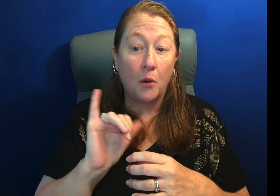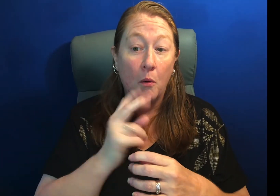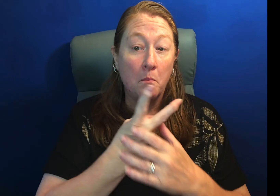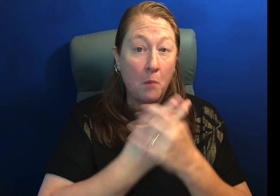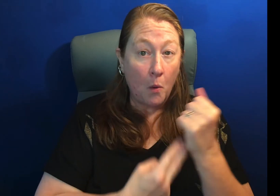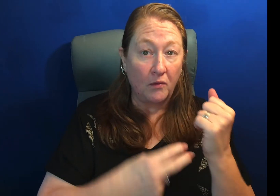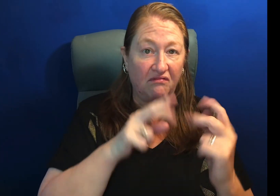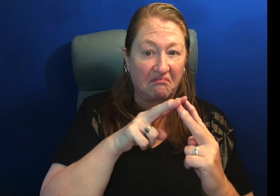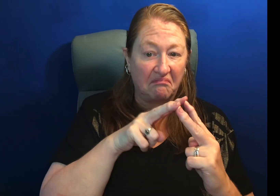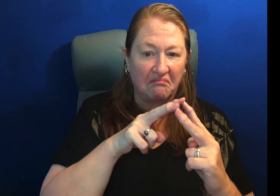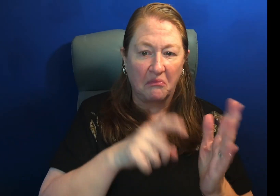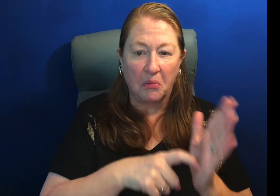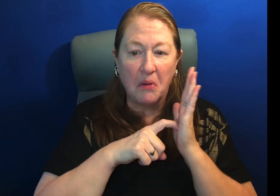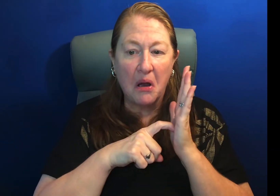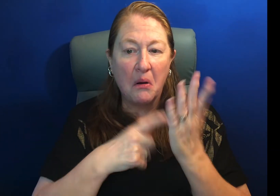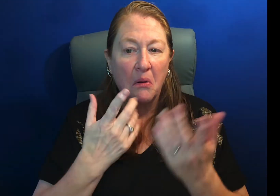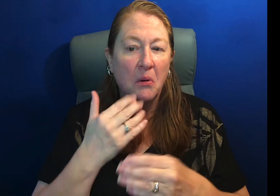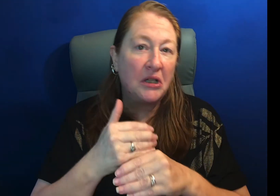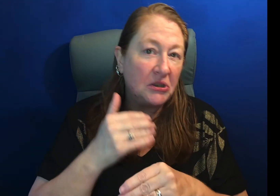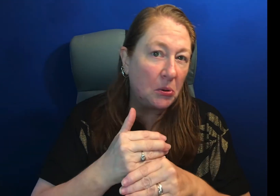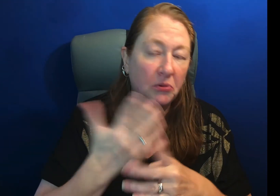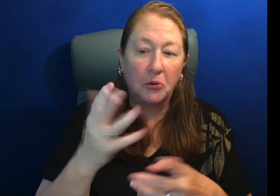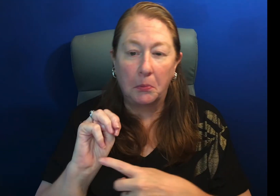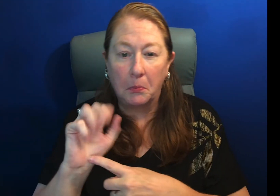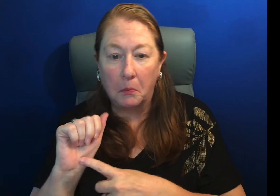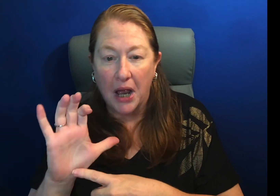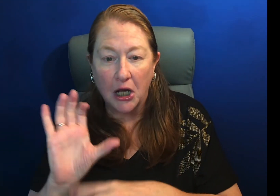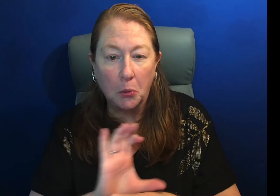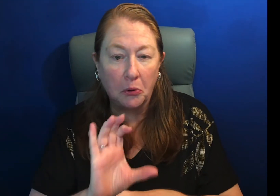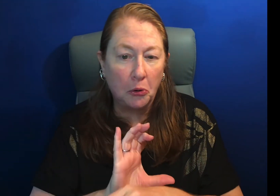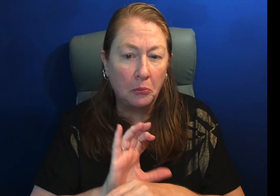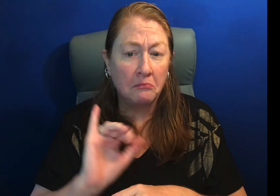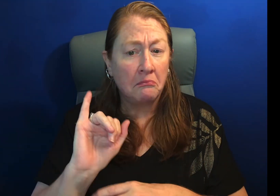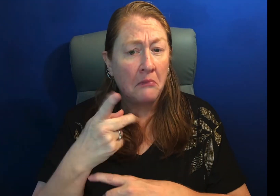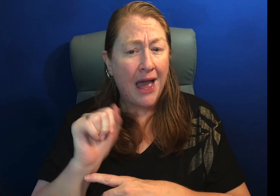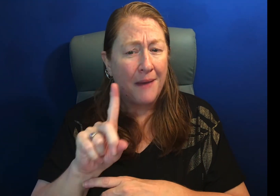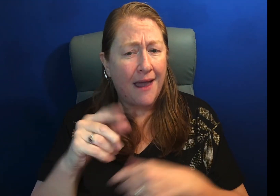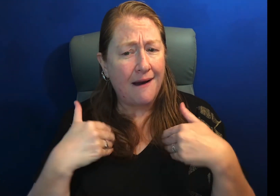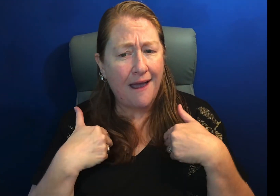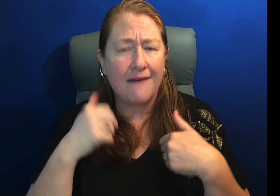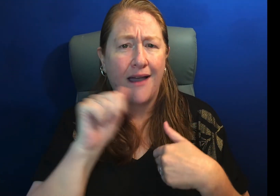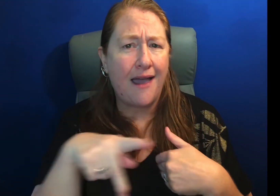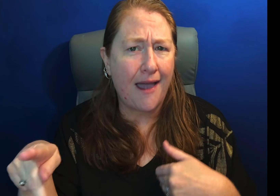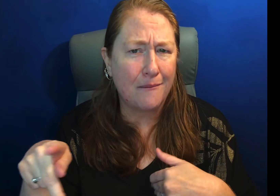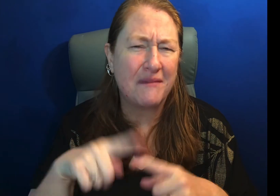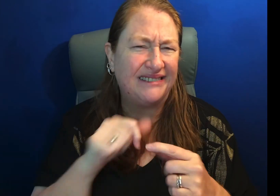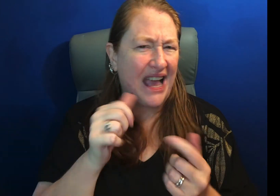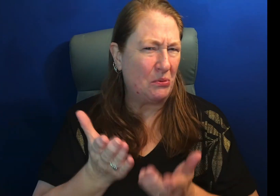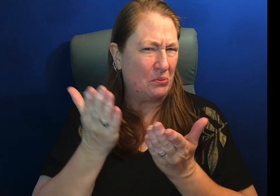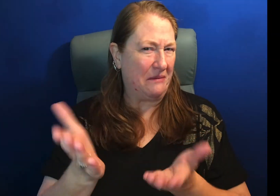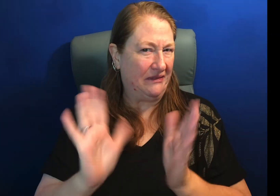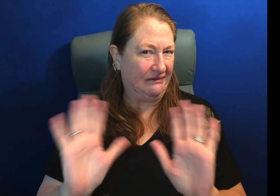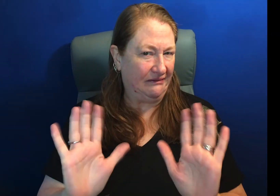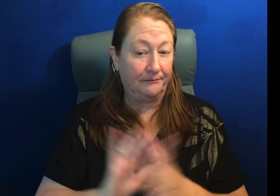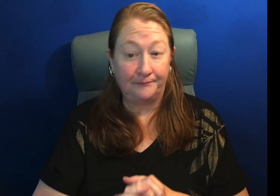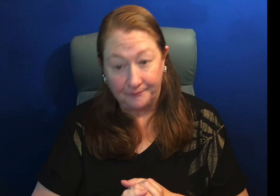Both Respondus Lockdown Browser and Respondus Monitor require a Windows or Mac computer. iPads require a specialized app, and are not recommended.